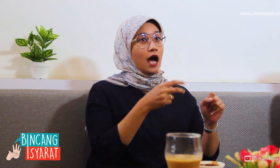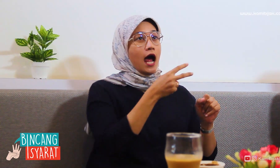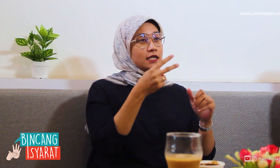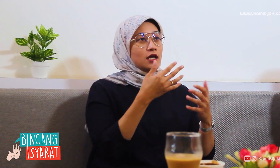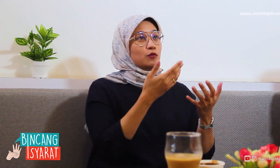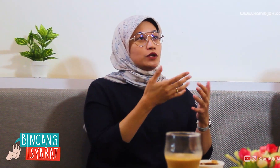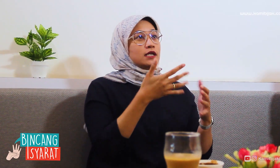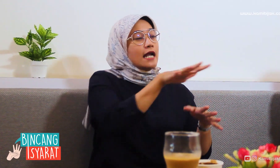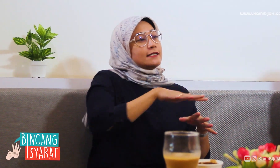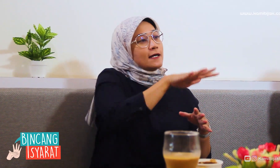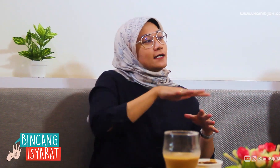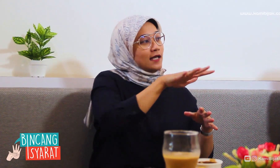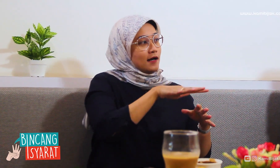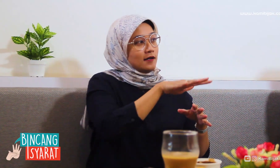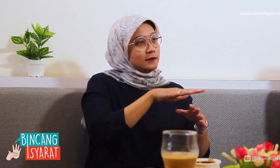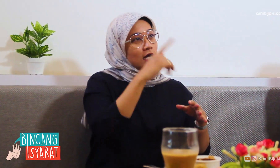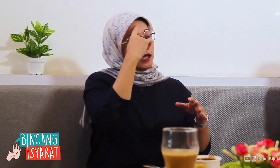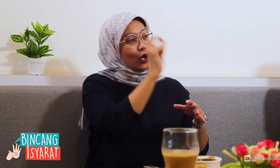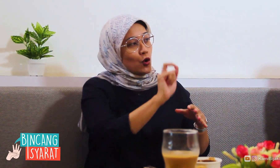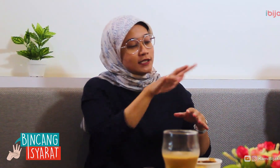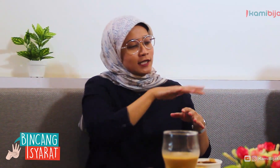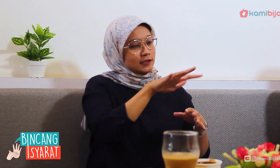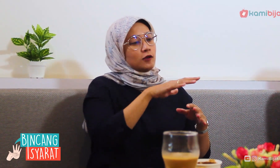have learned the basic theory,